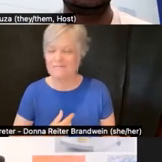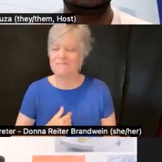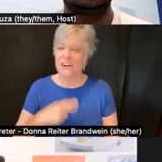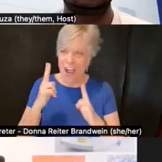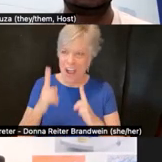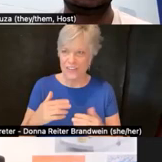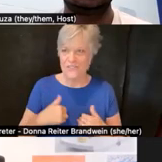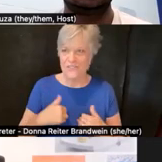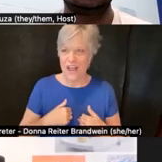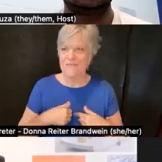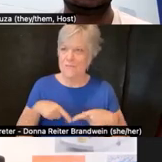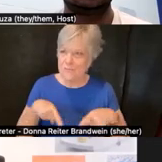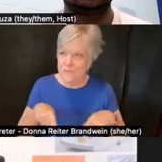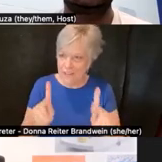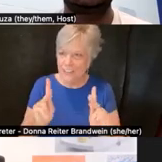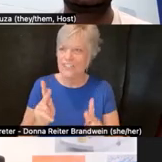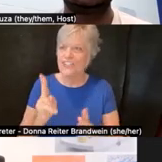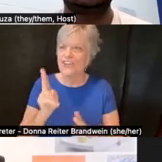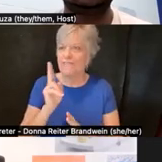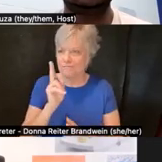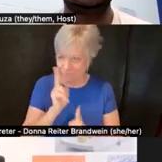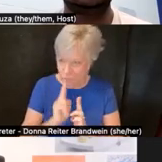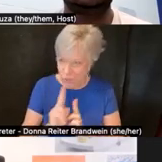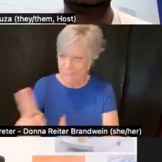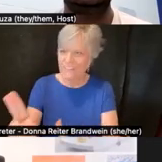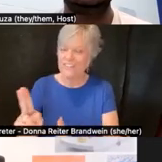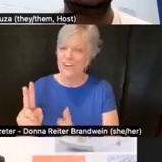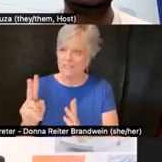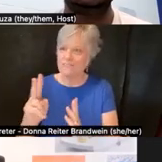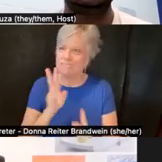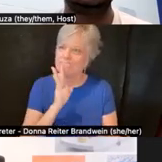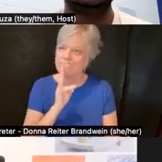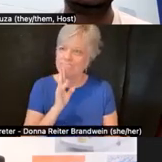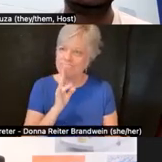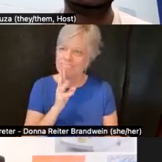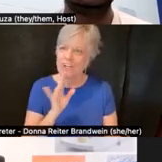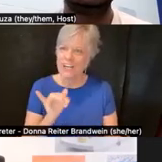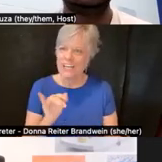And I strongly encourage people to access this textually,